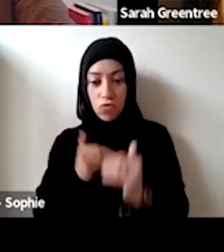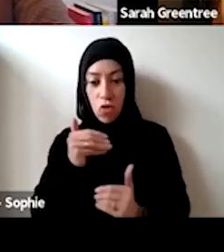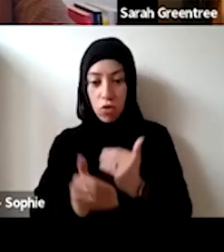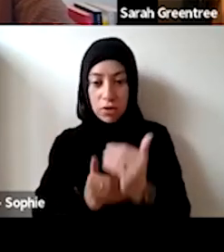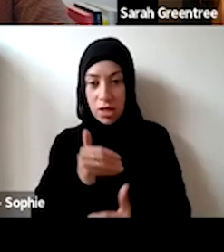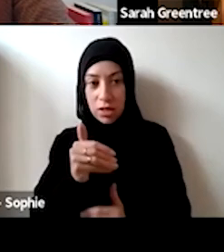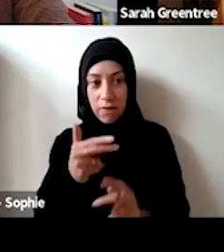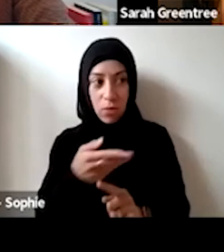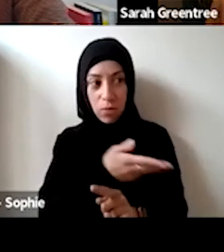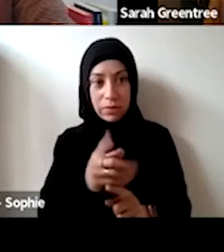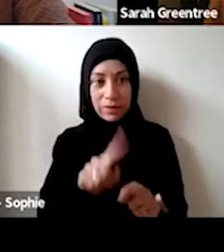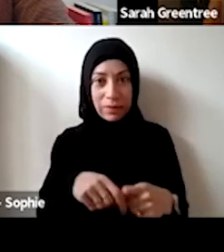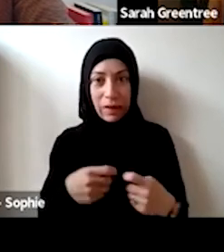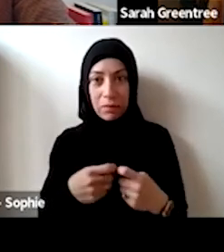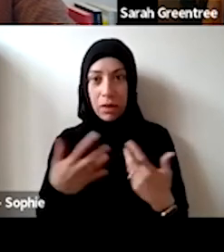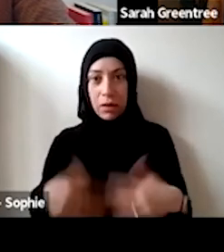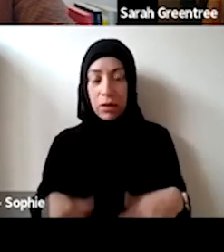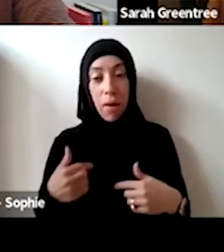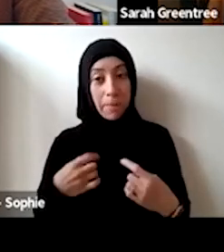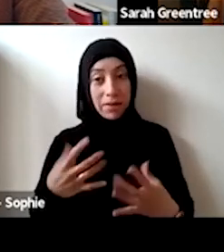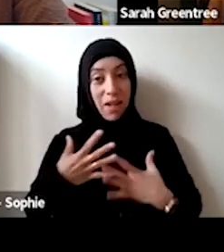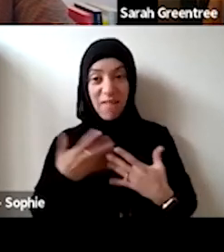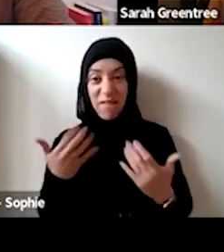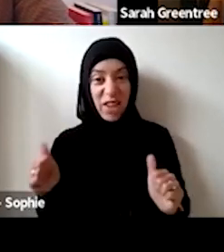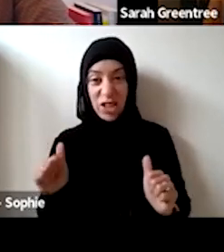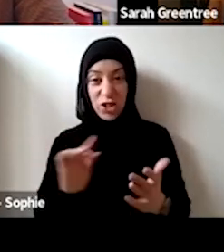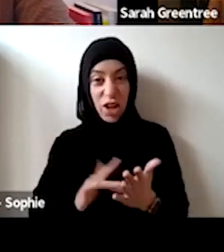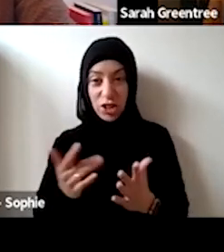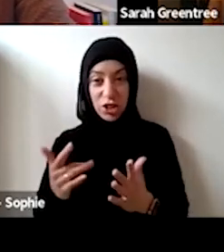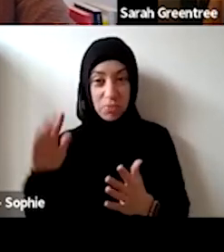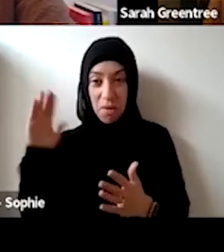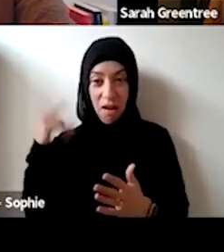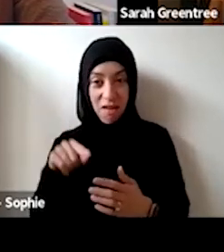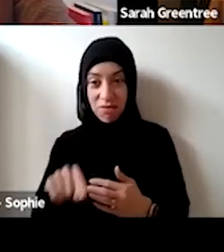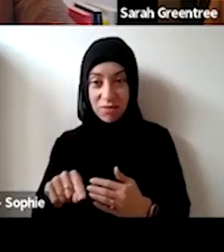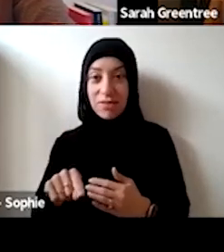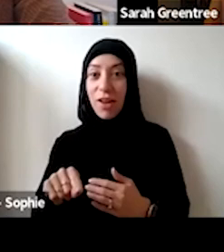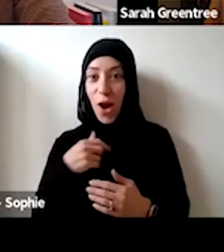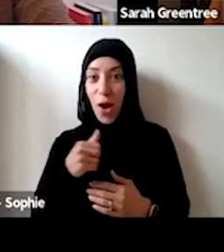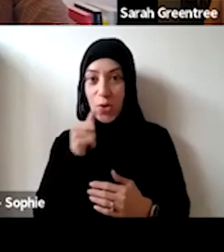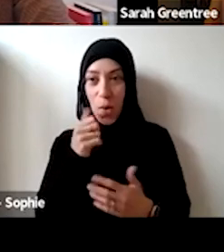team. ZOHAR SPATZ: I certainly have gone through it myself, it is a big task, and it is a lot of energy, particularly if